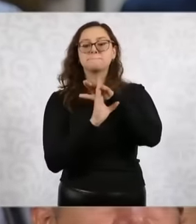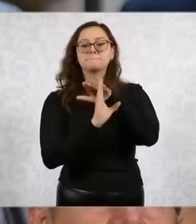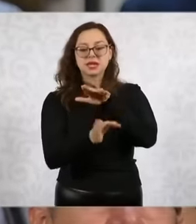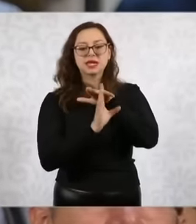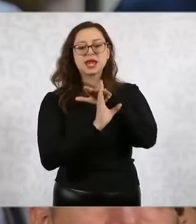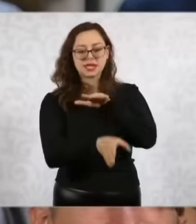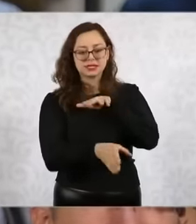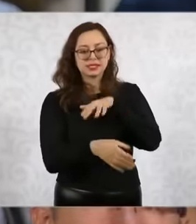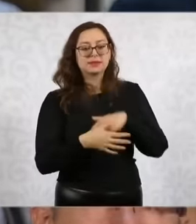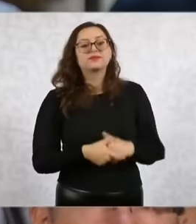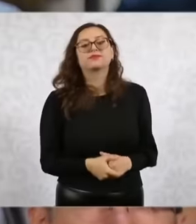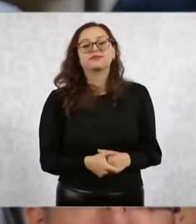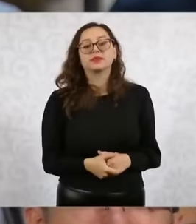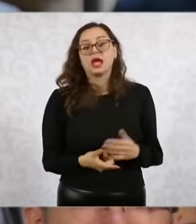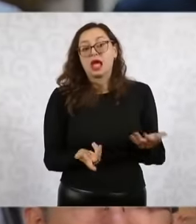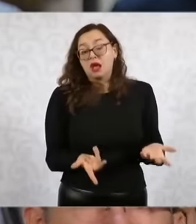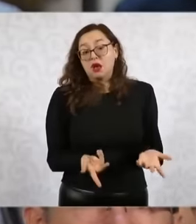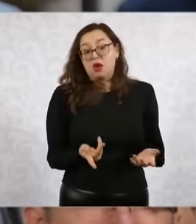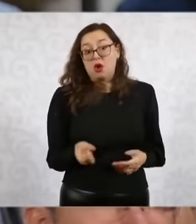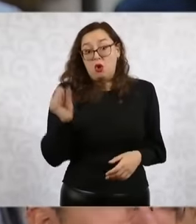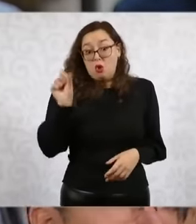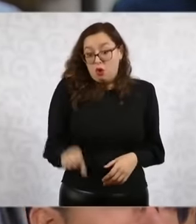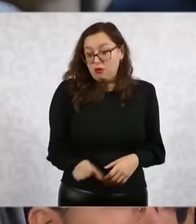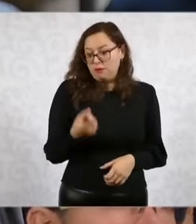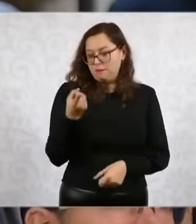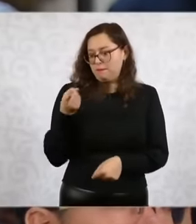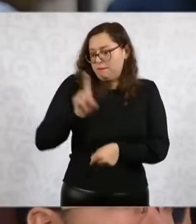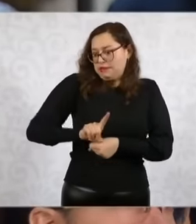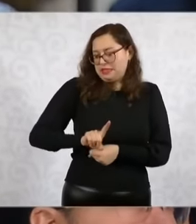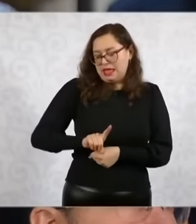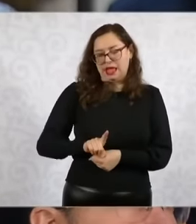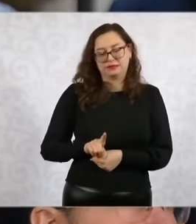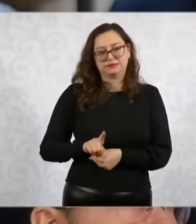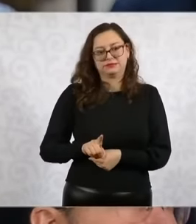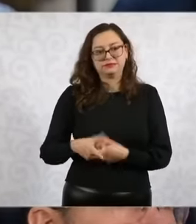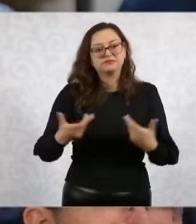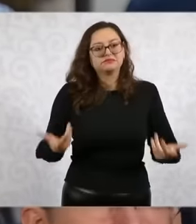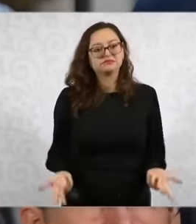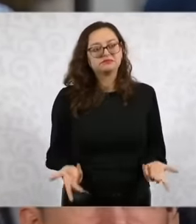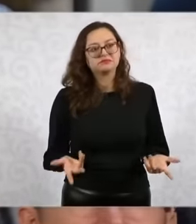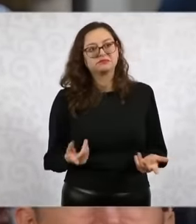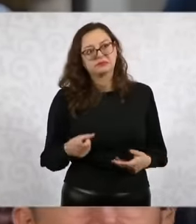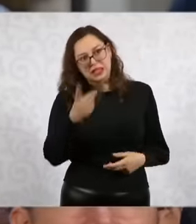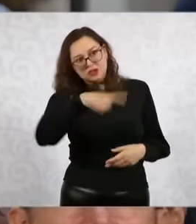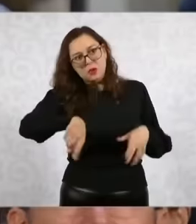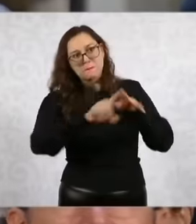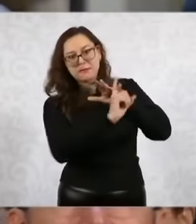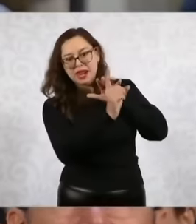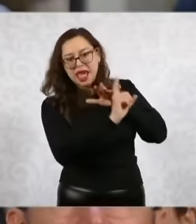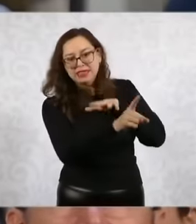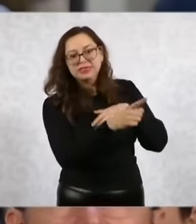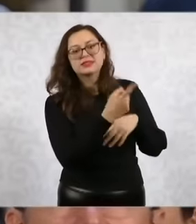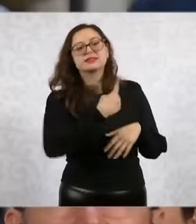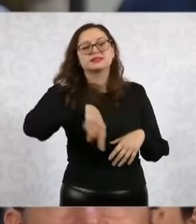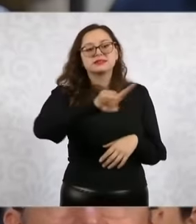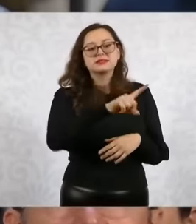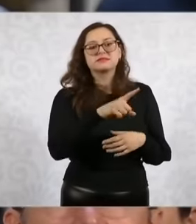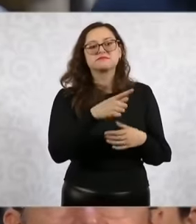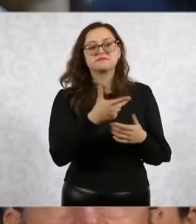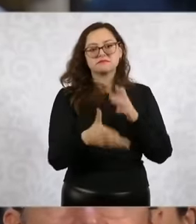And on this first day What is the message to the countrymen who decently and honestly They make a living